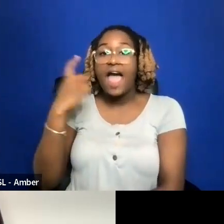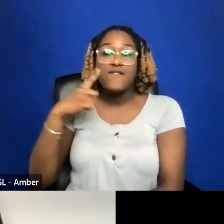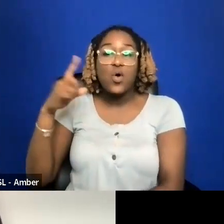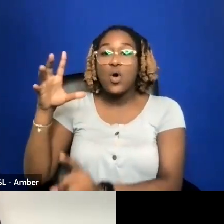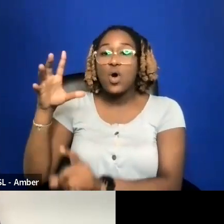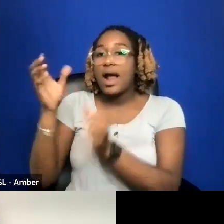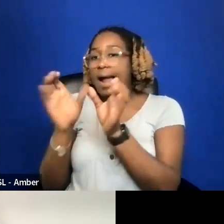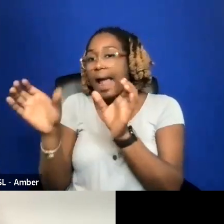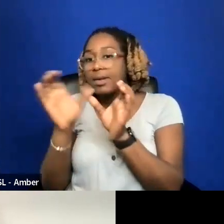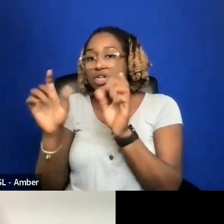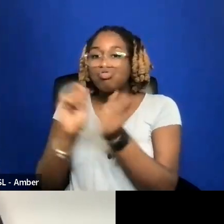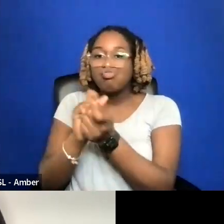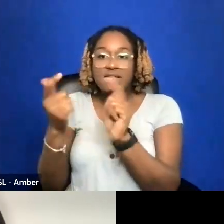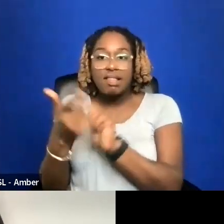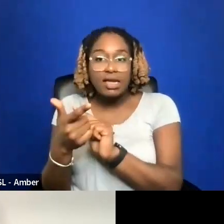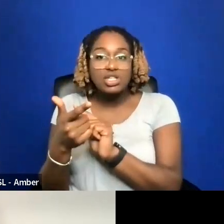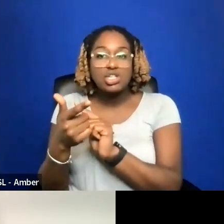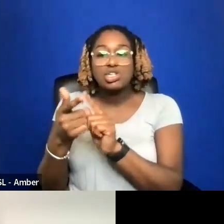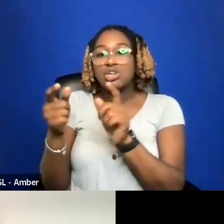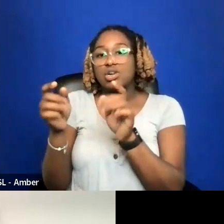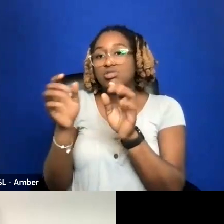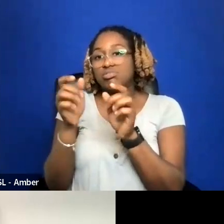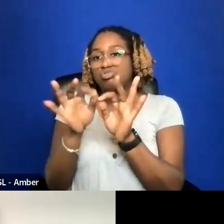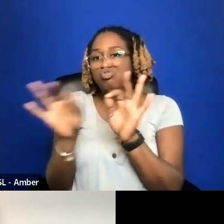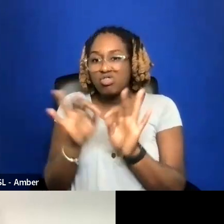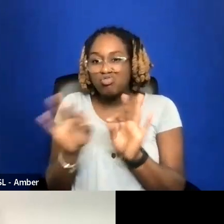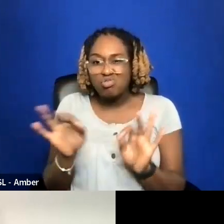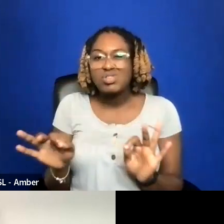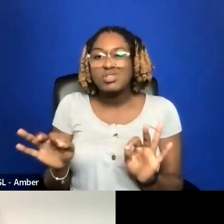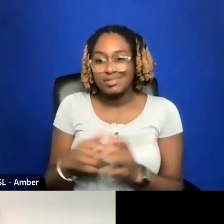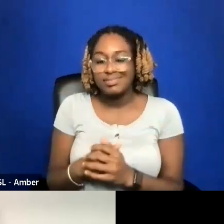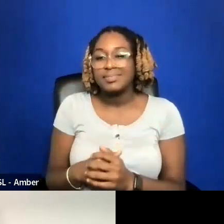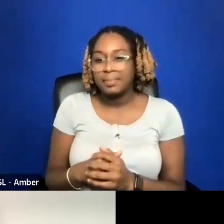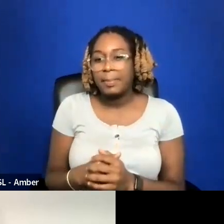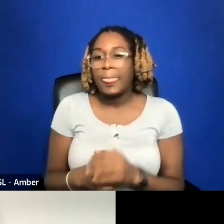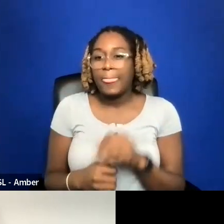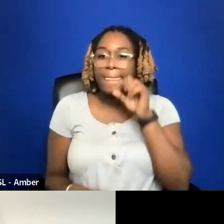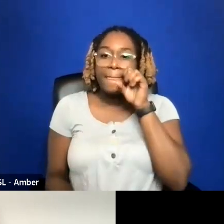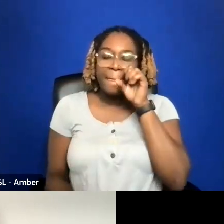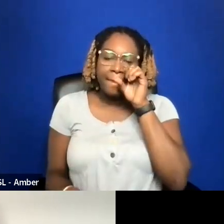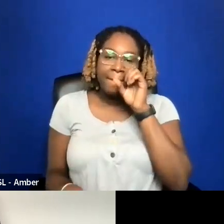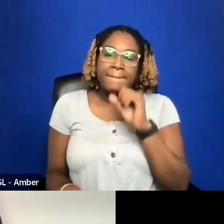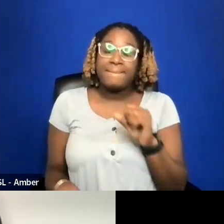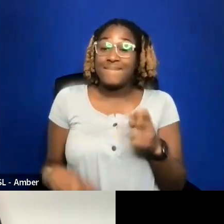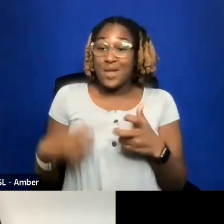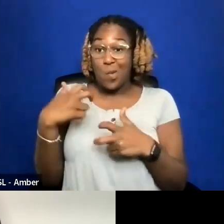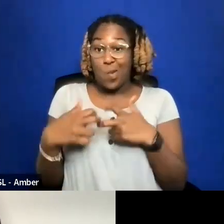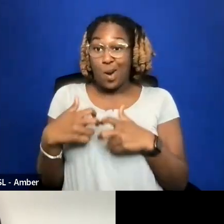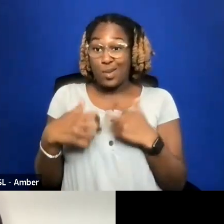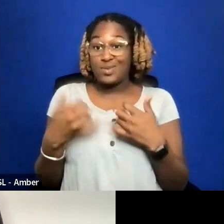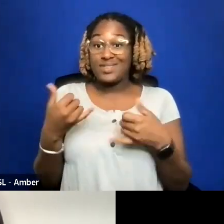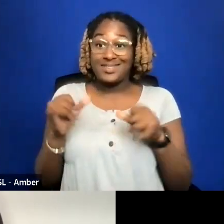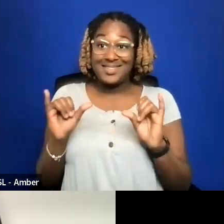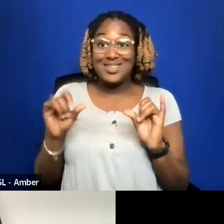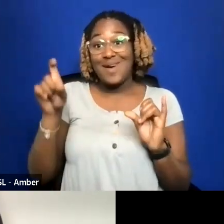IS THE WORD I'M LOOKING FOR. THE PROBLEM IS YOU STILL HAVE TO FACT AND GRAMMAR CHECK EVERYTHING.